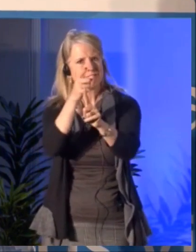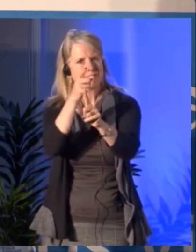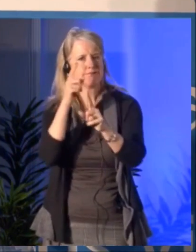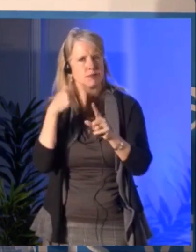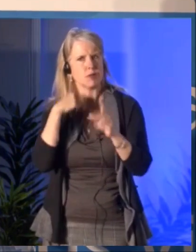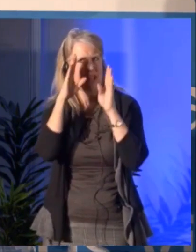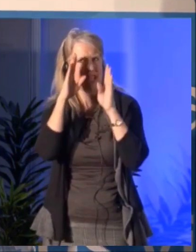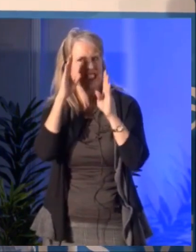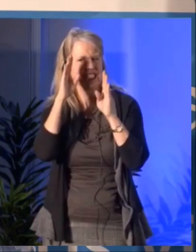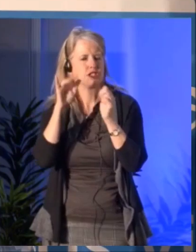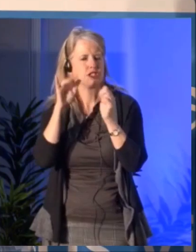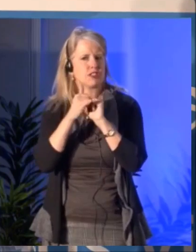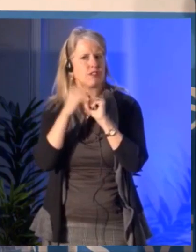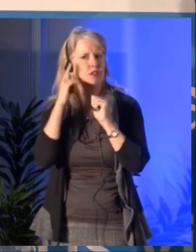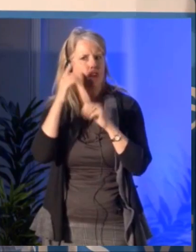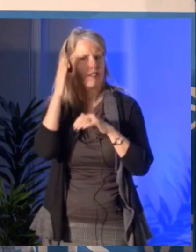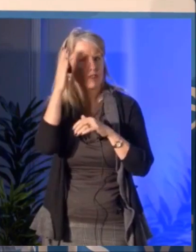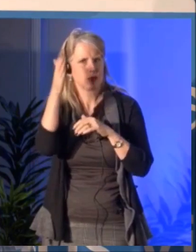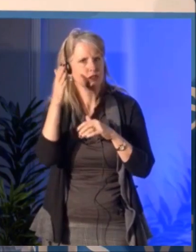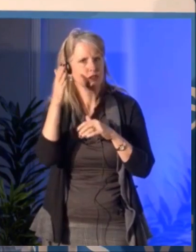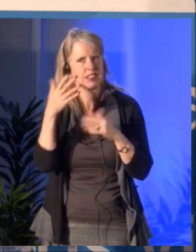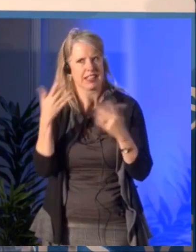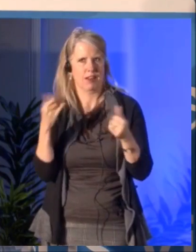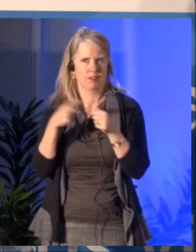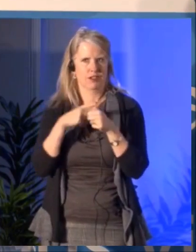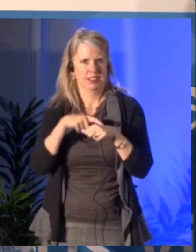because they retire or anything else,